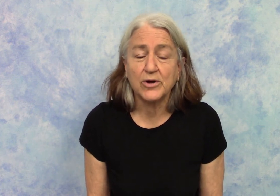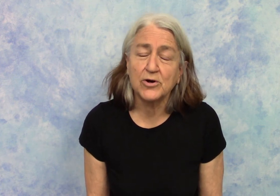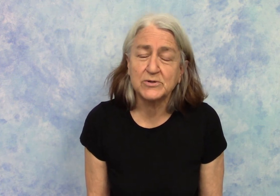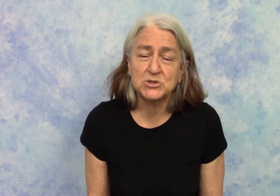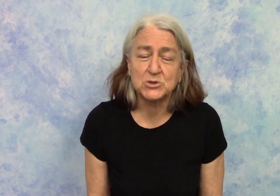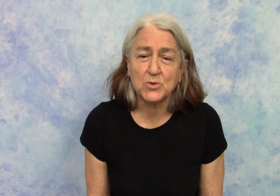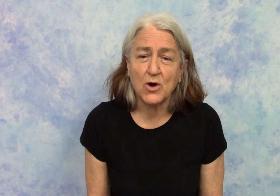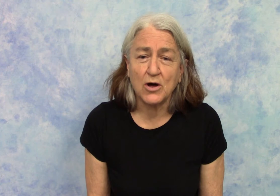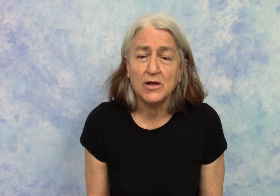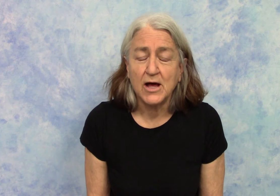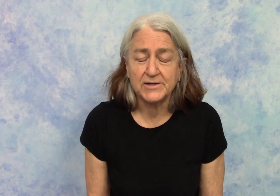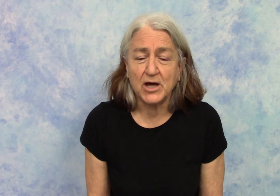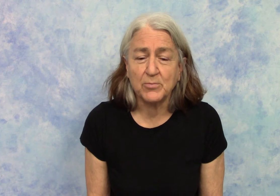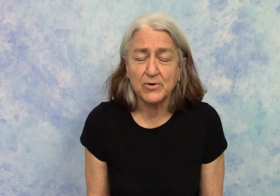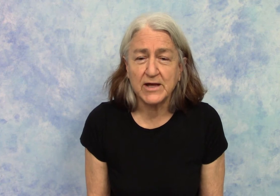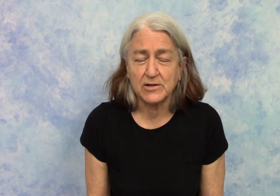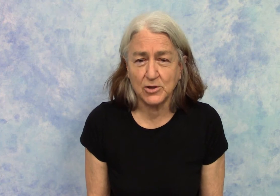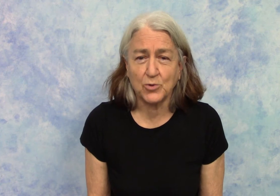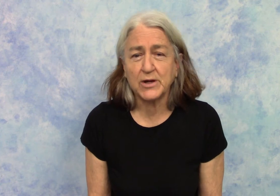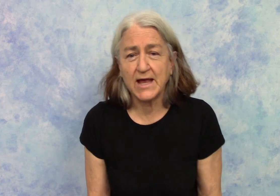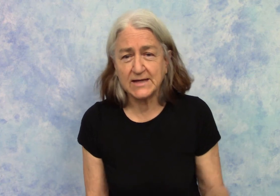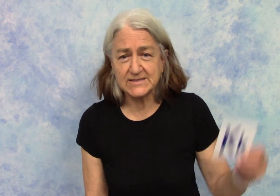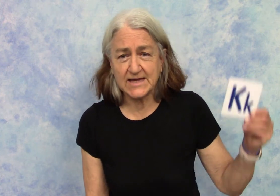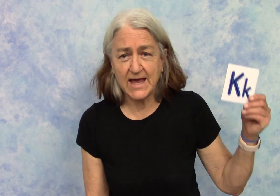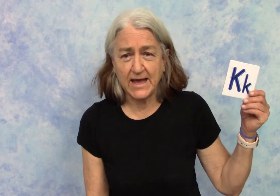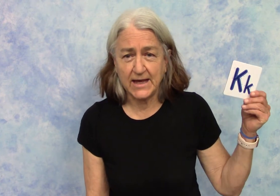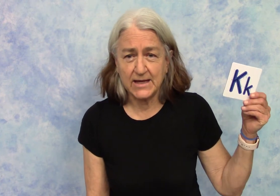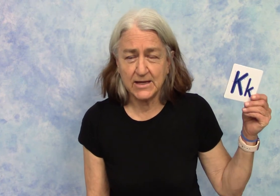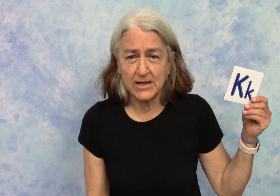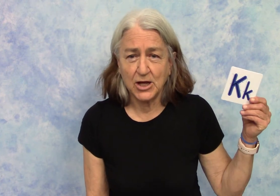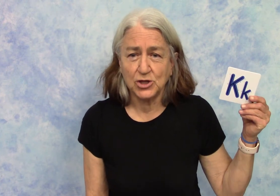We're going to draw an upper and a lower case "K".